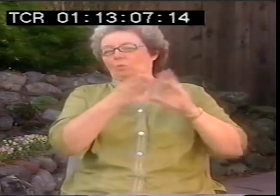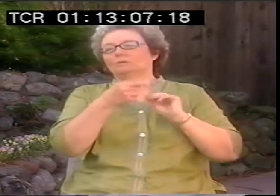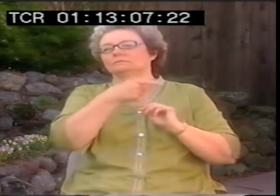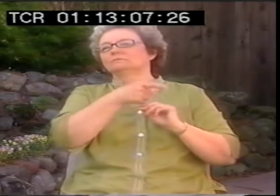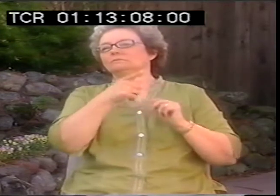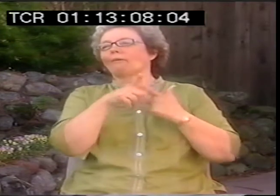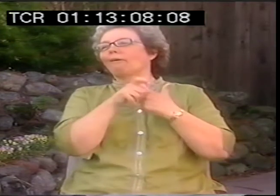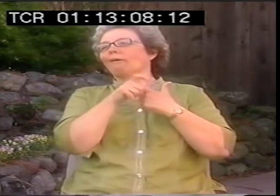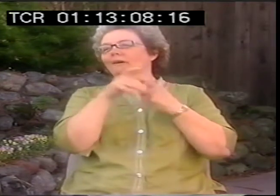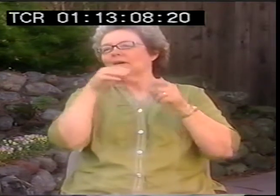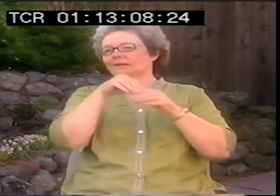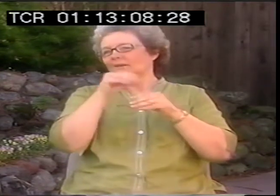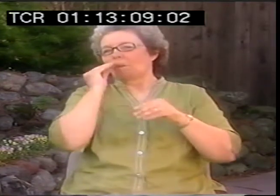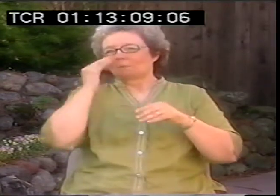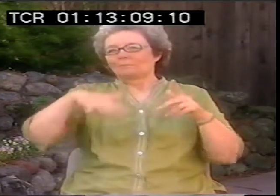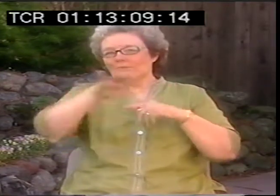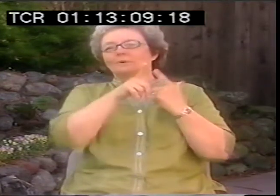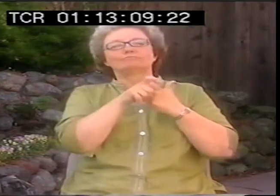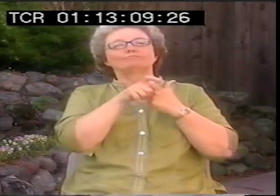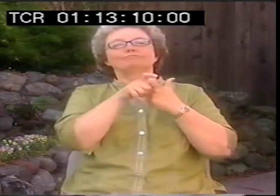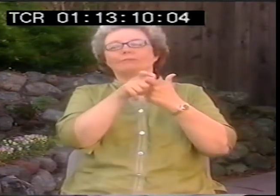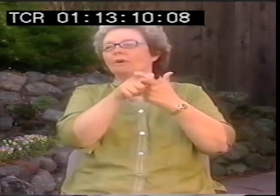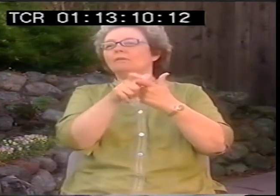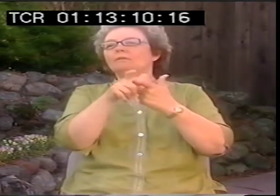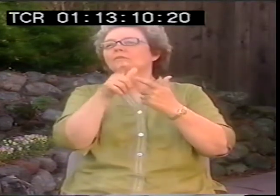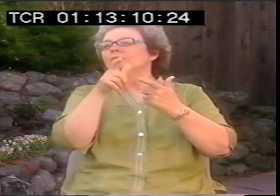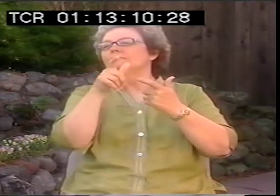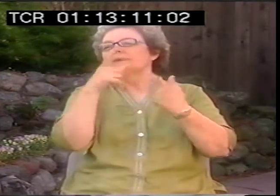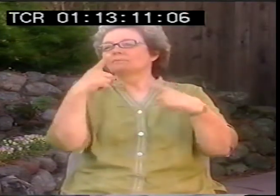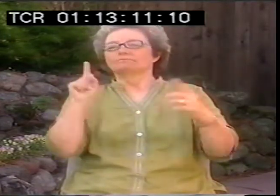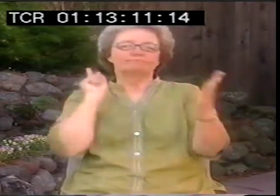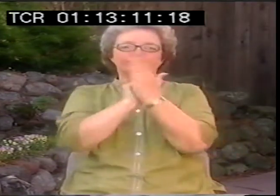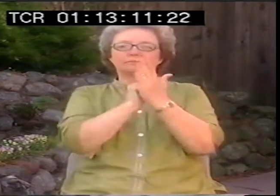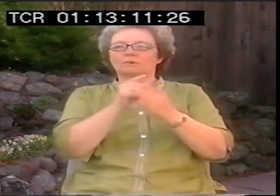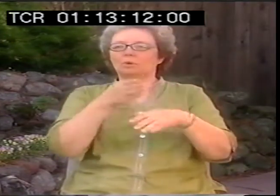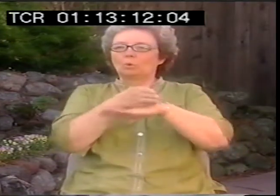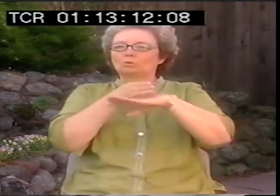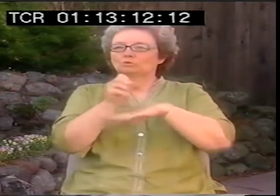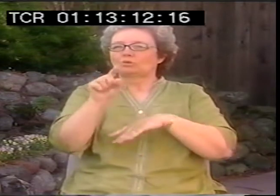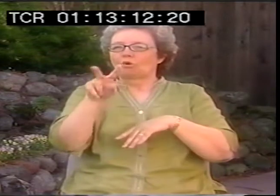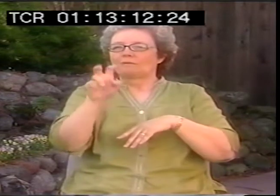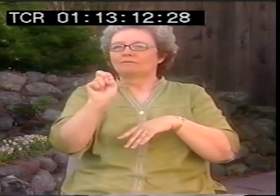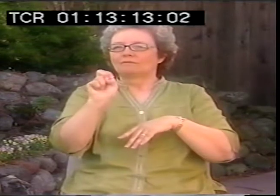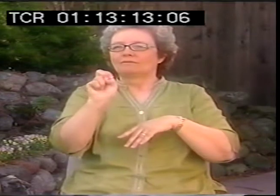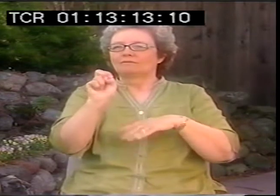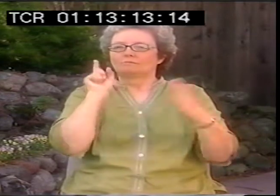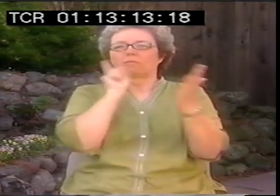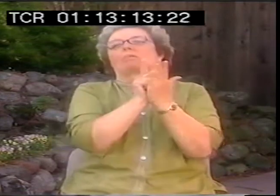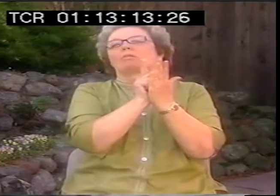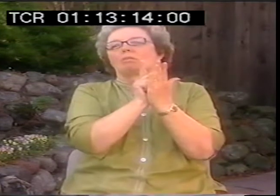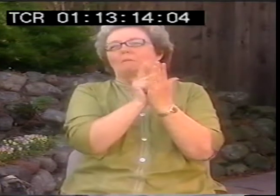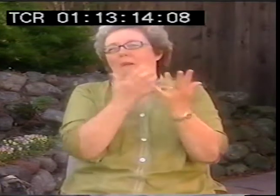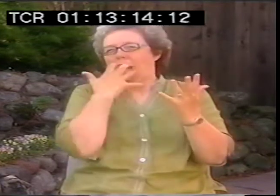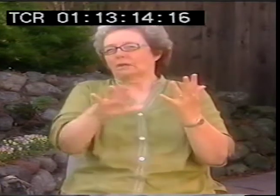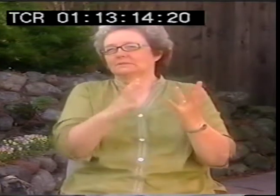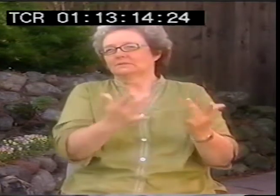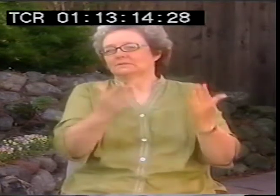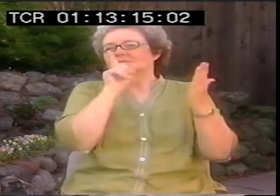something like that. And so, she tells the story of running around in the house. Something happened.